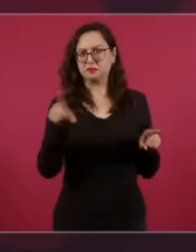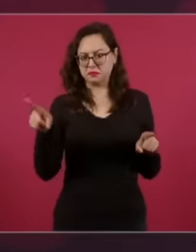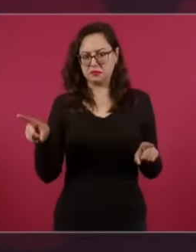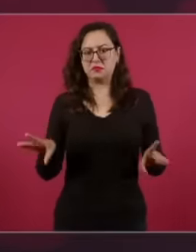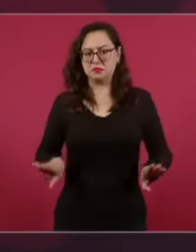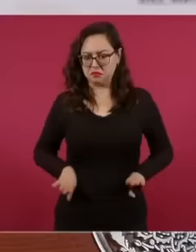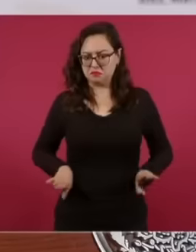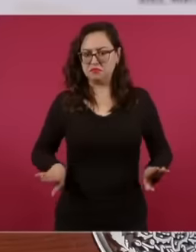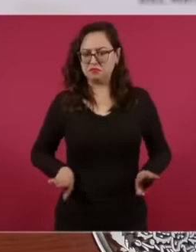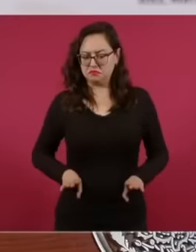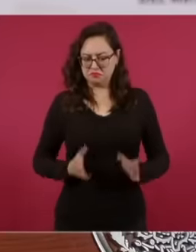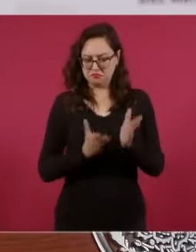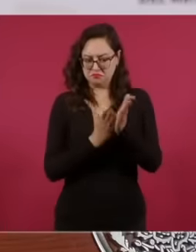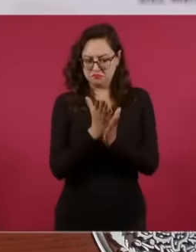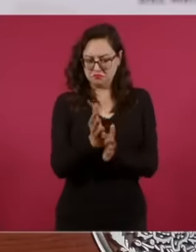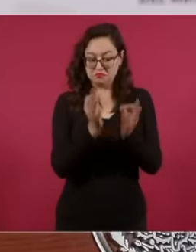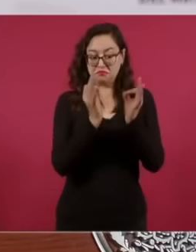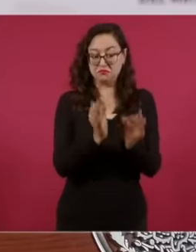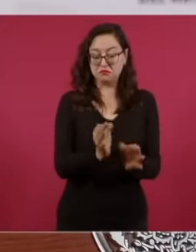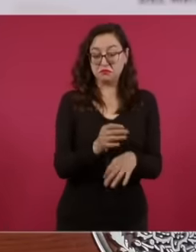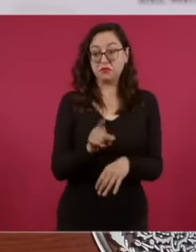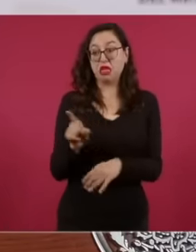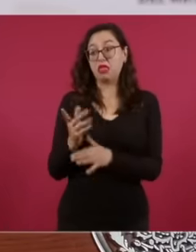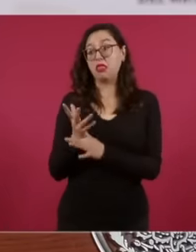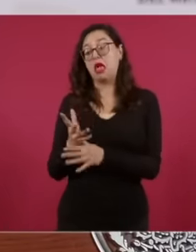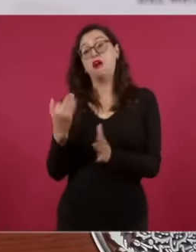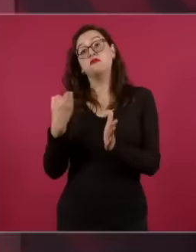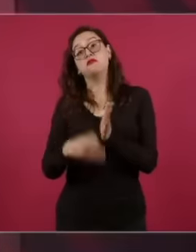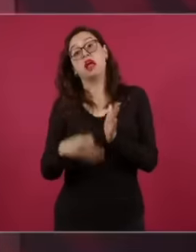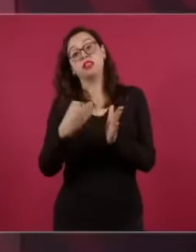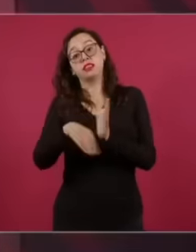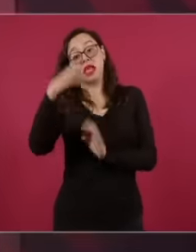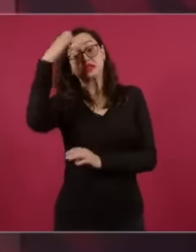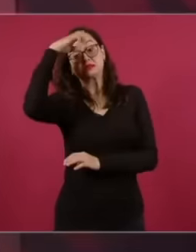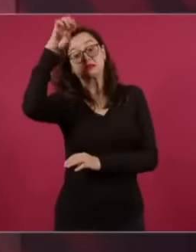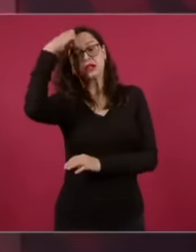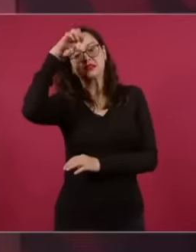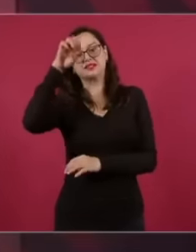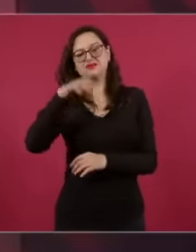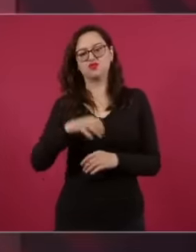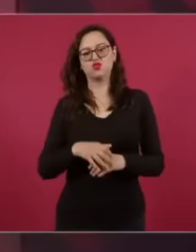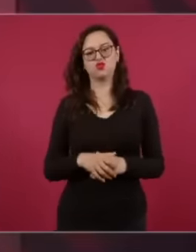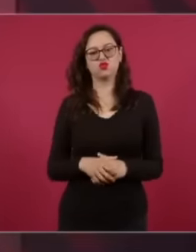doubts there because the more